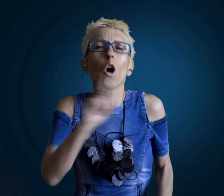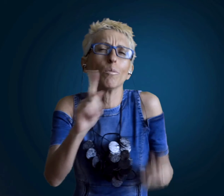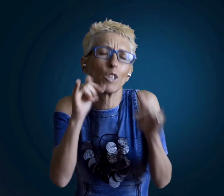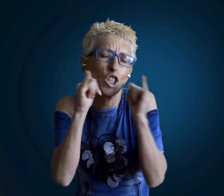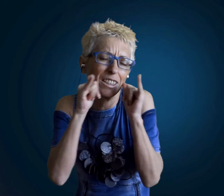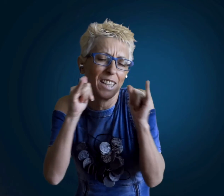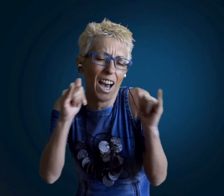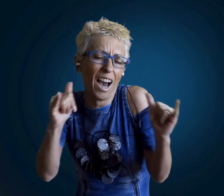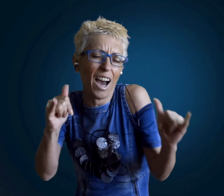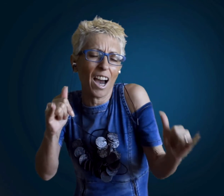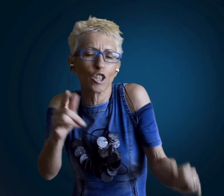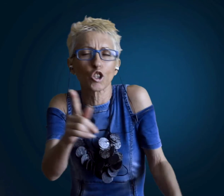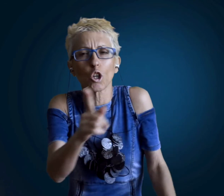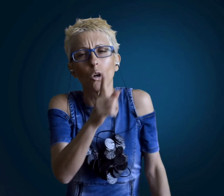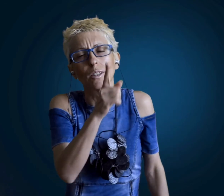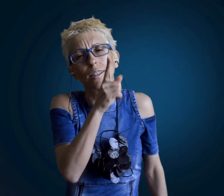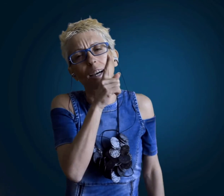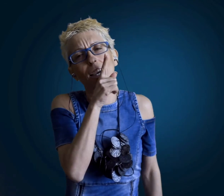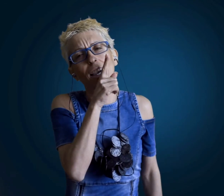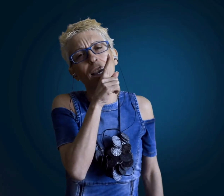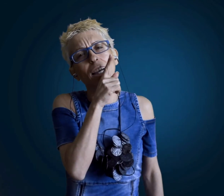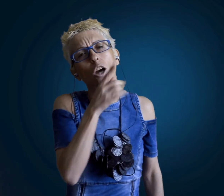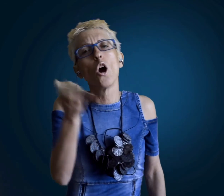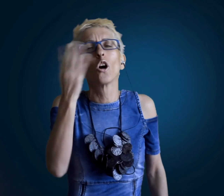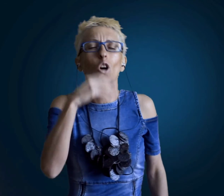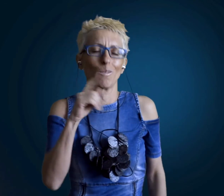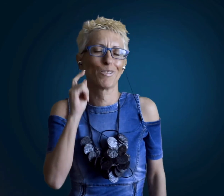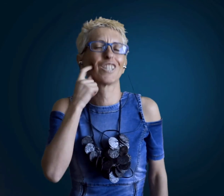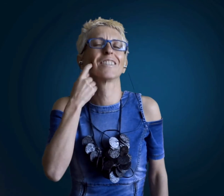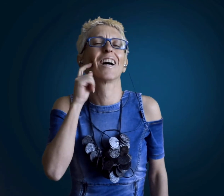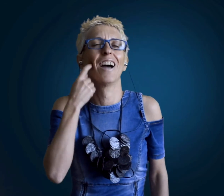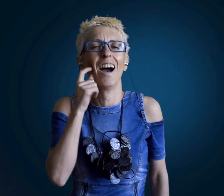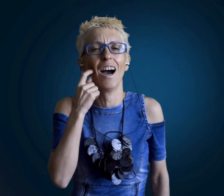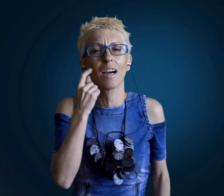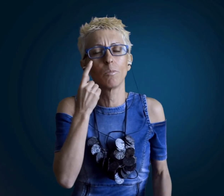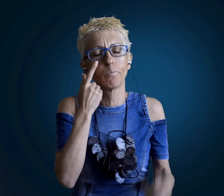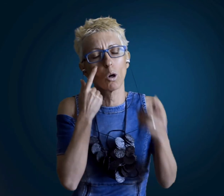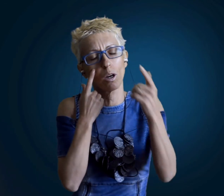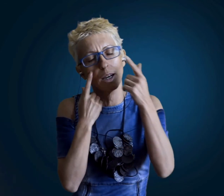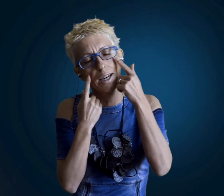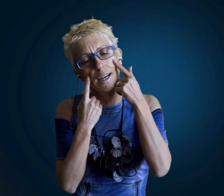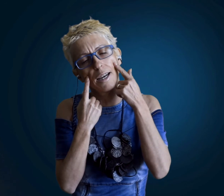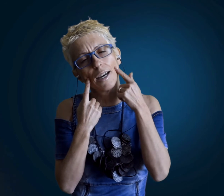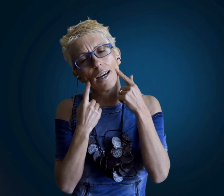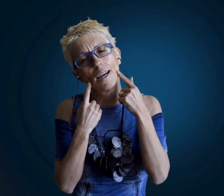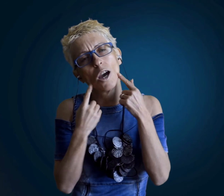anyone who yell silent anyone who laugh is crying